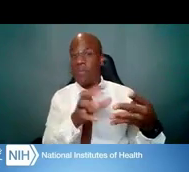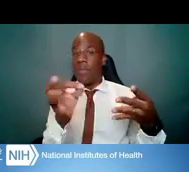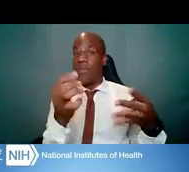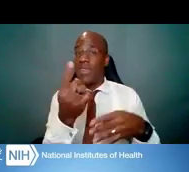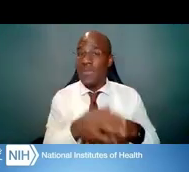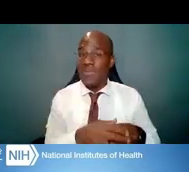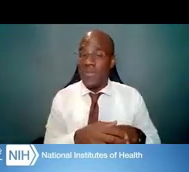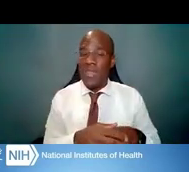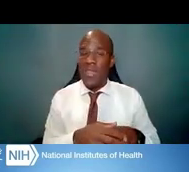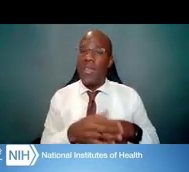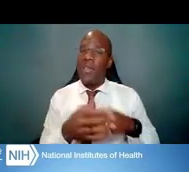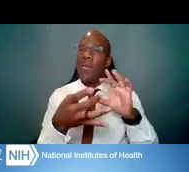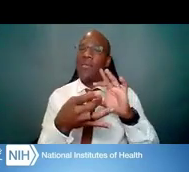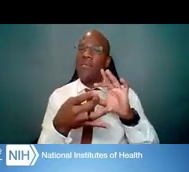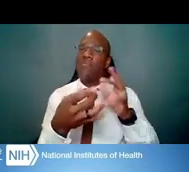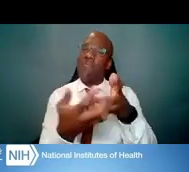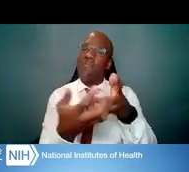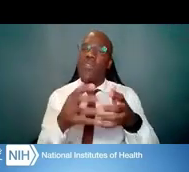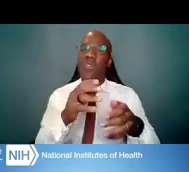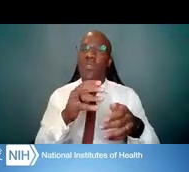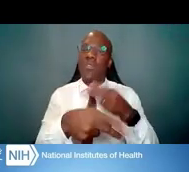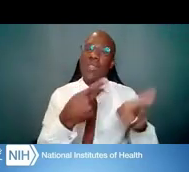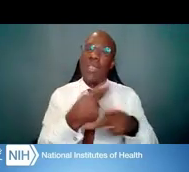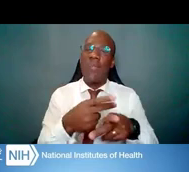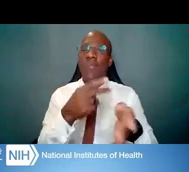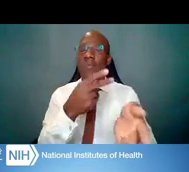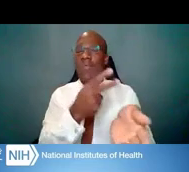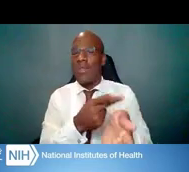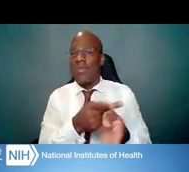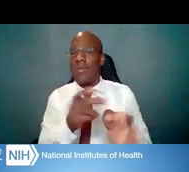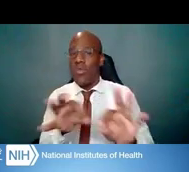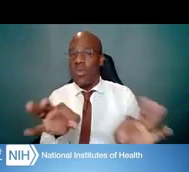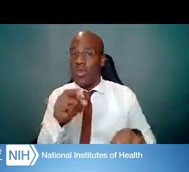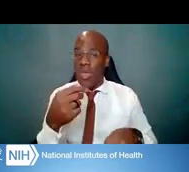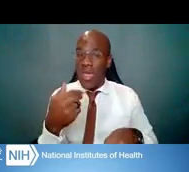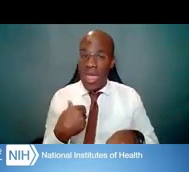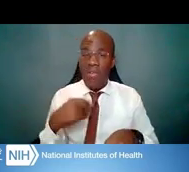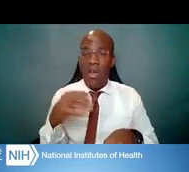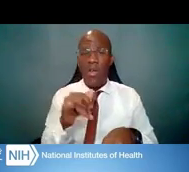and also the type of science that you want to pursue in your research career.